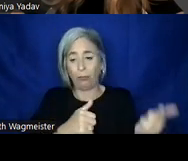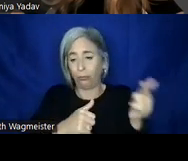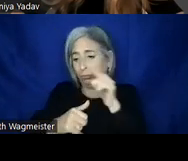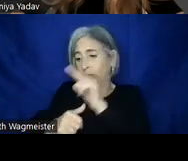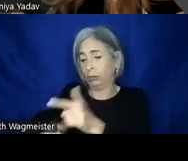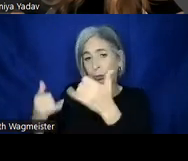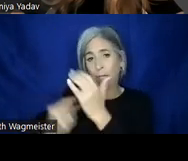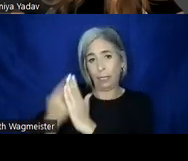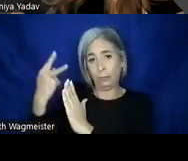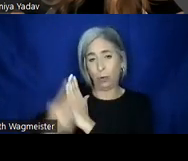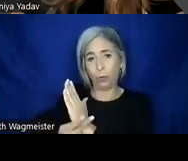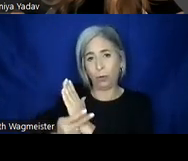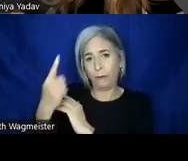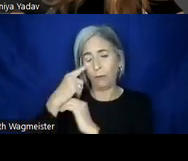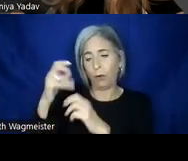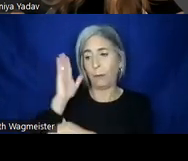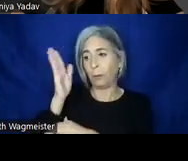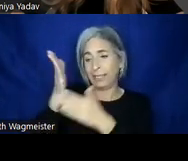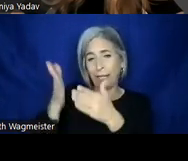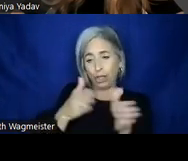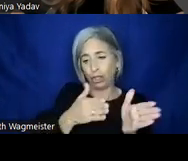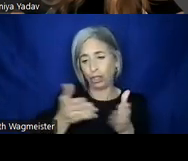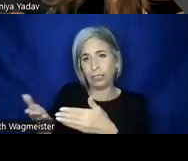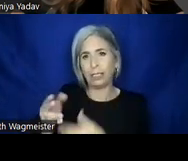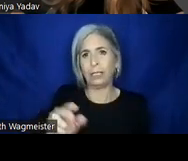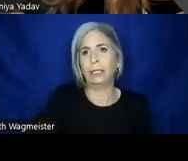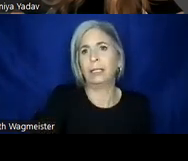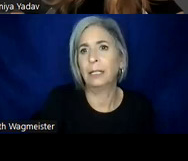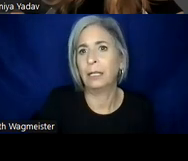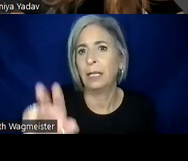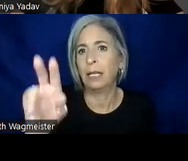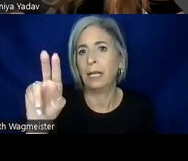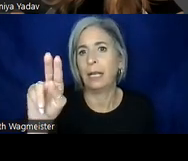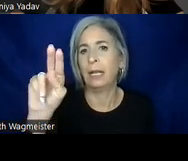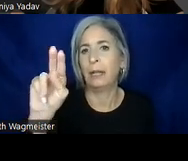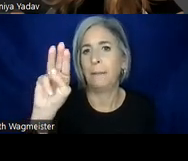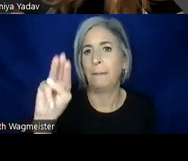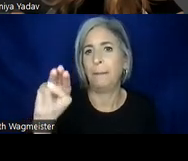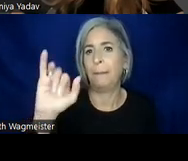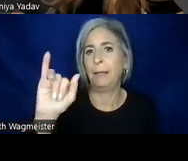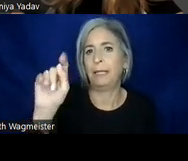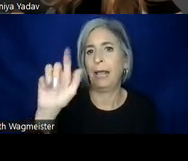program over to our presenters, Mitali Kamat, Saniya Yadav, and Loyal Truong.